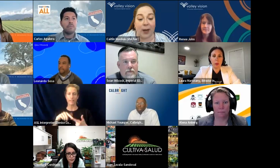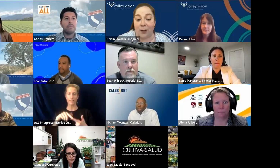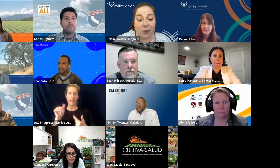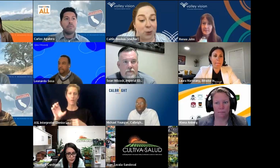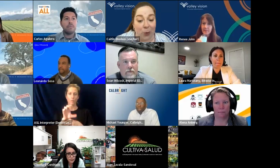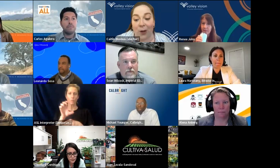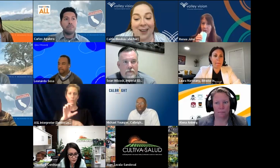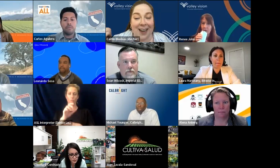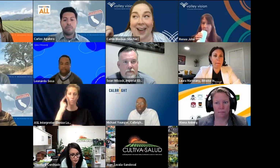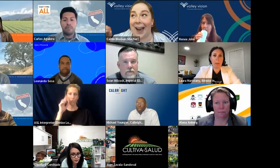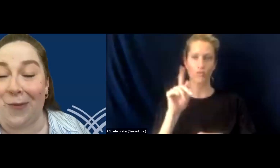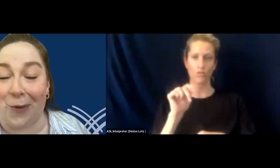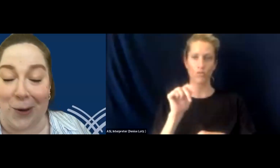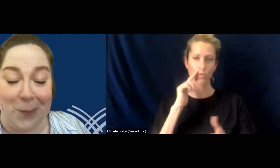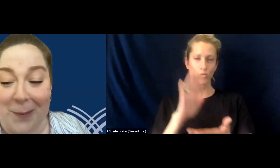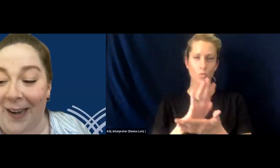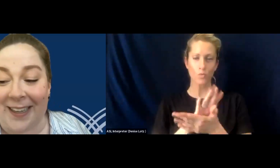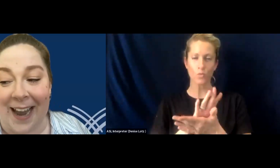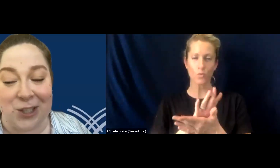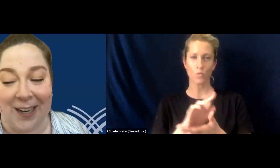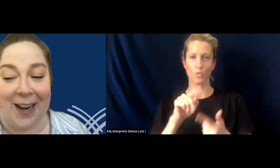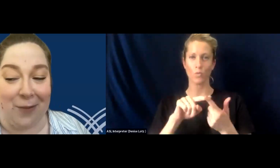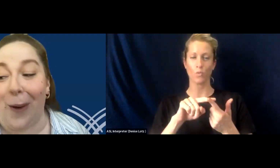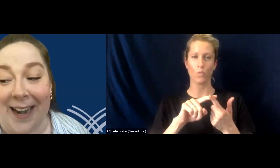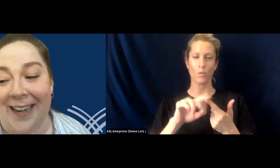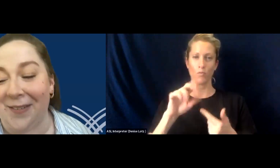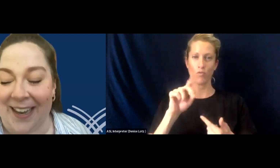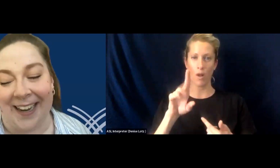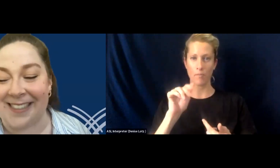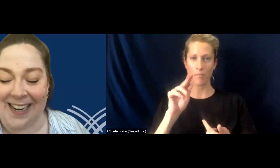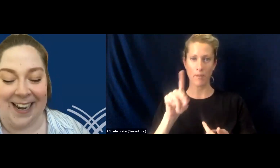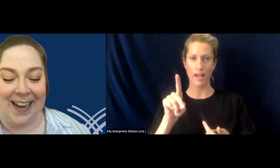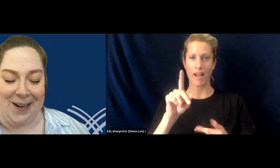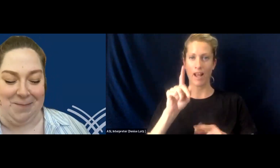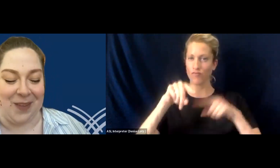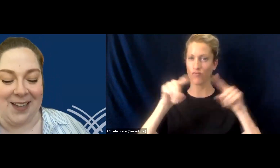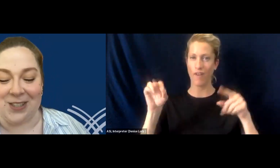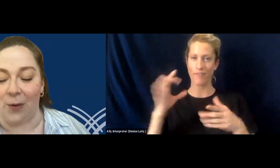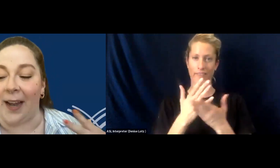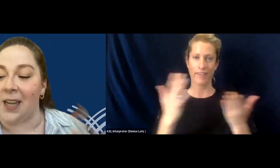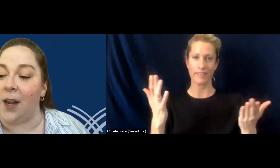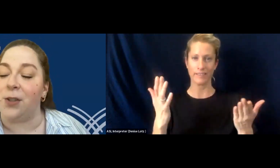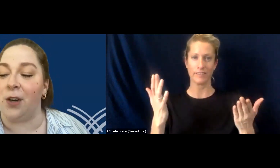child for school affordable broadband connection, a variety of things, and so that's another